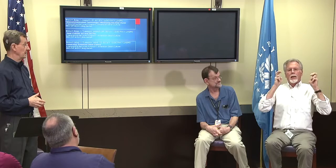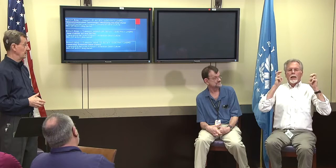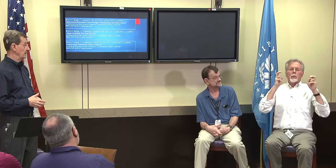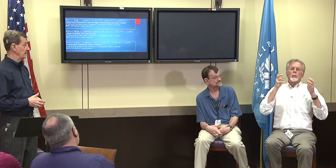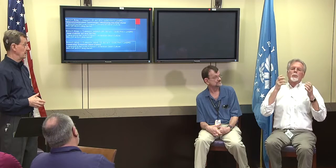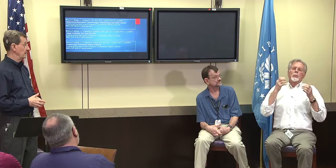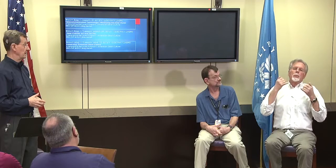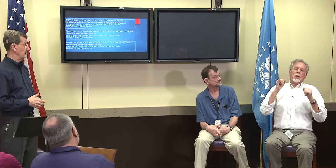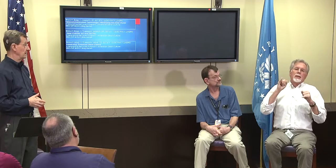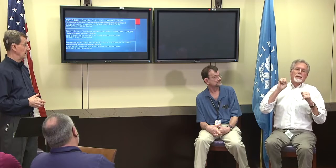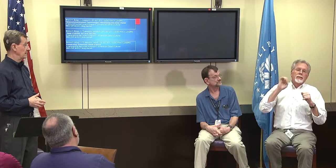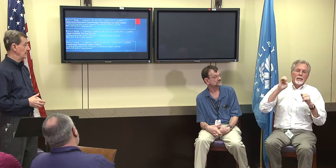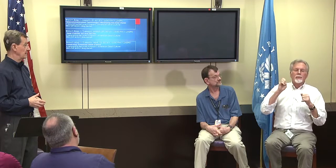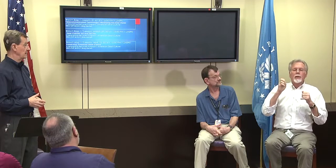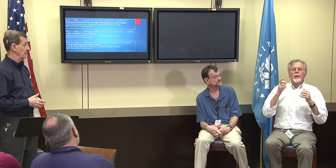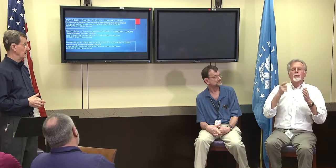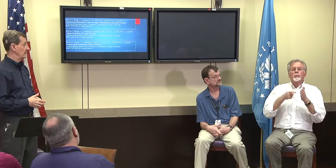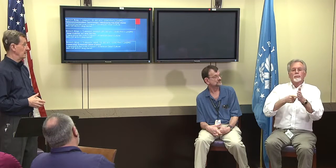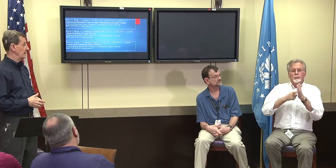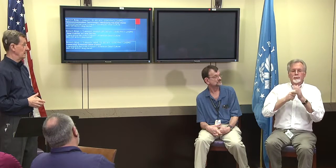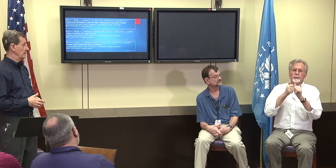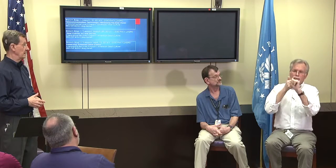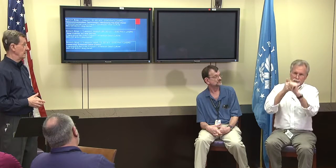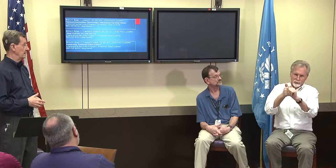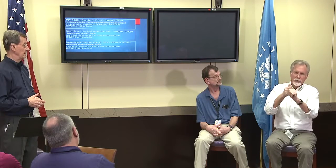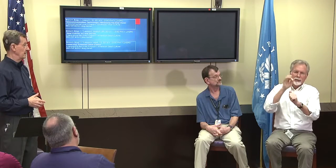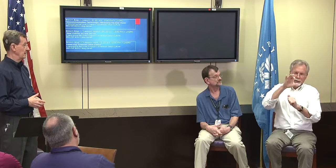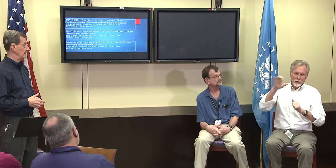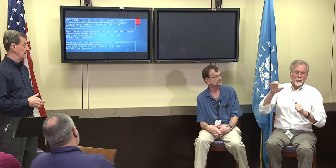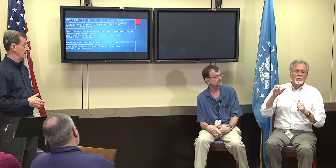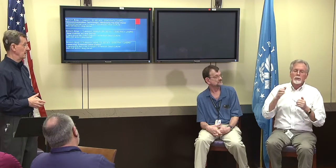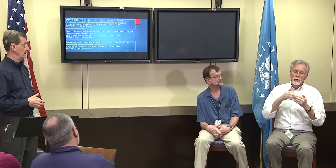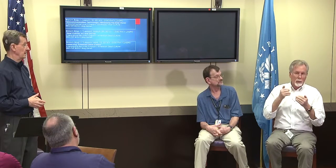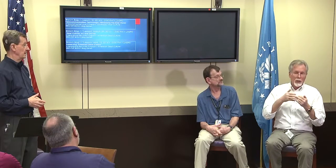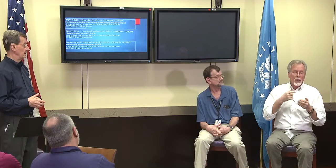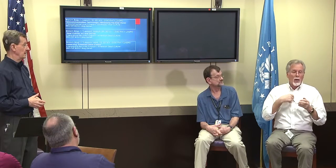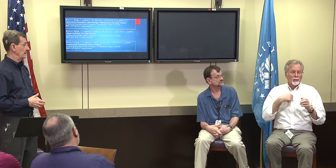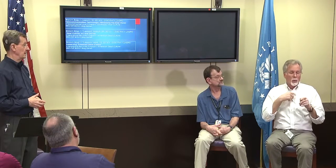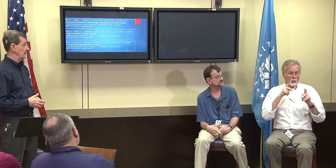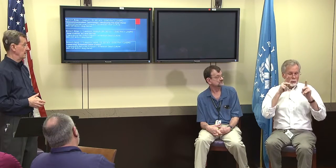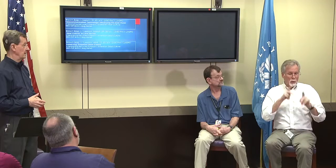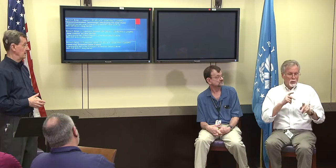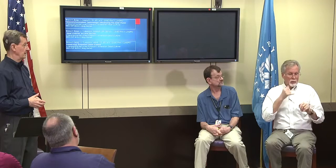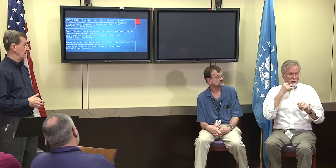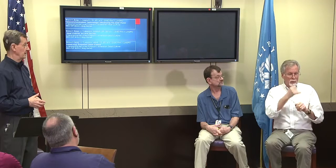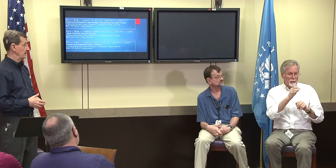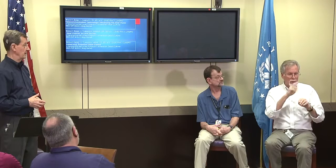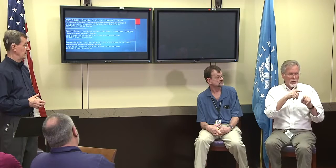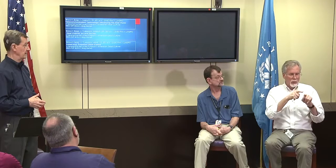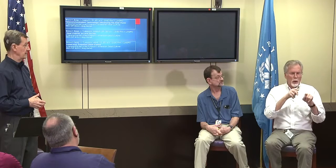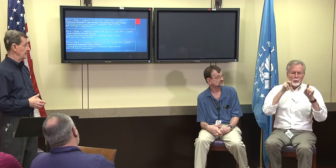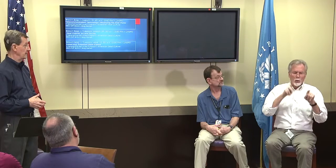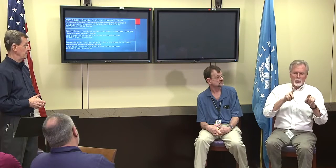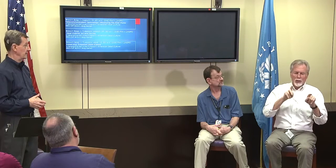The issue is, they decided to play it safe and require that through the FCC.